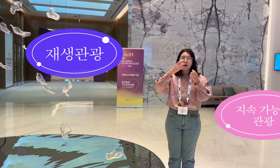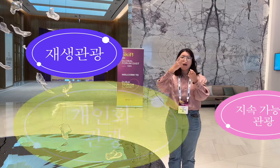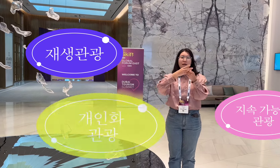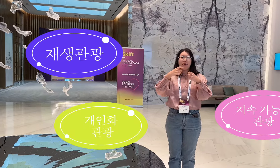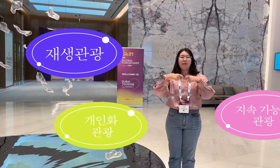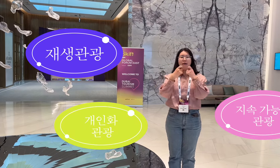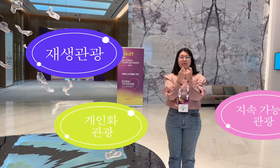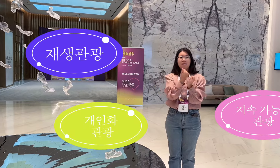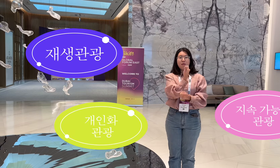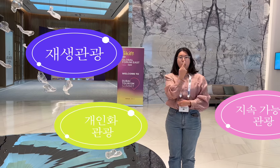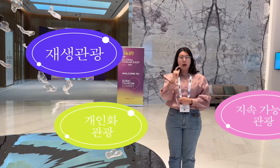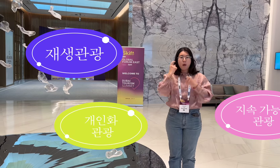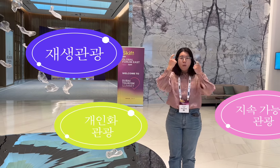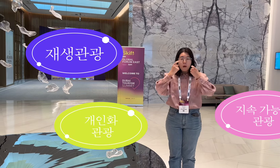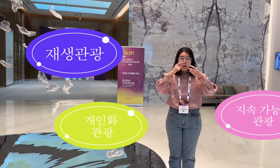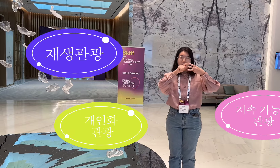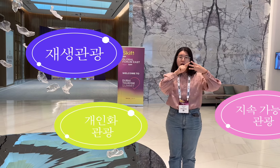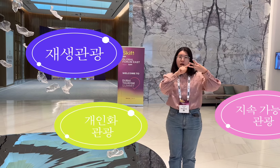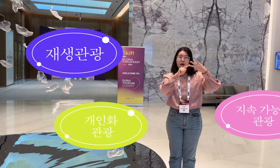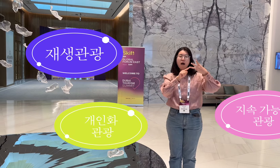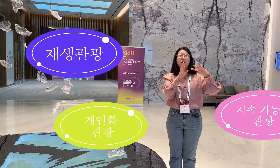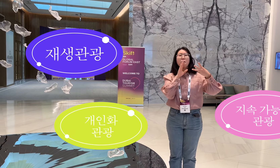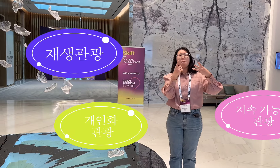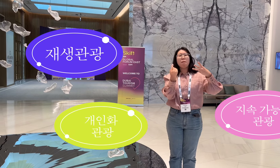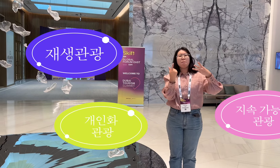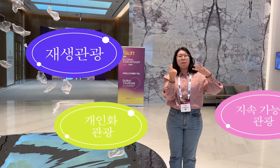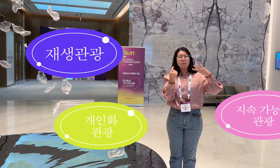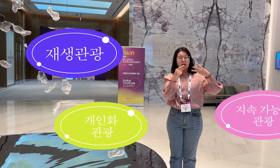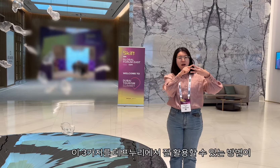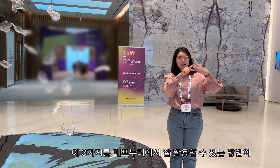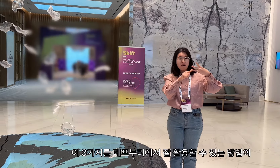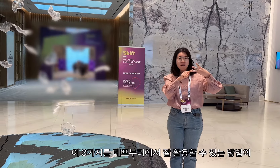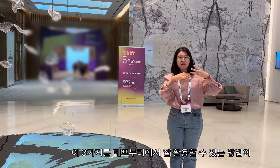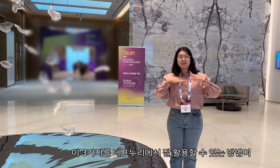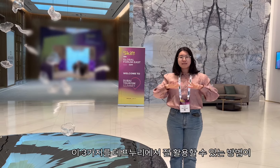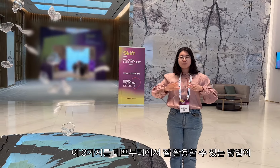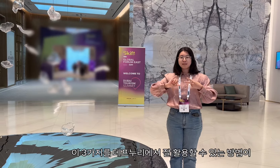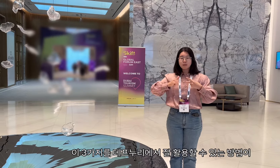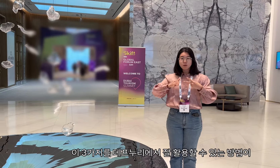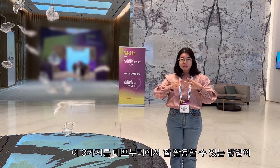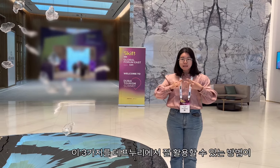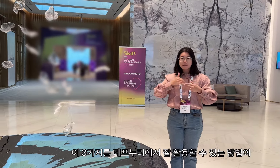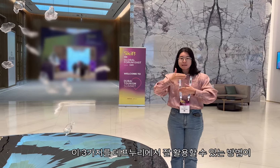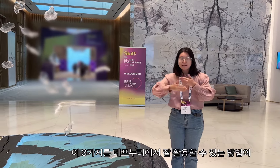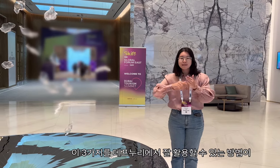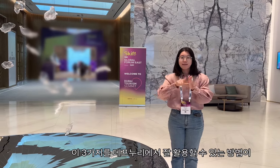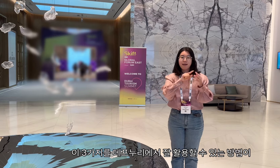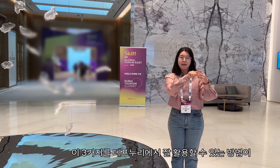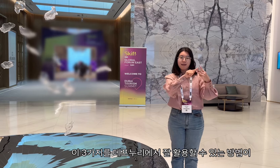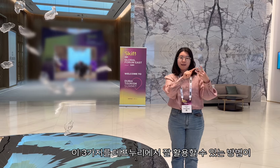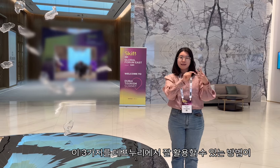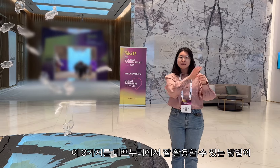personalized tourism It was great to have time to think about